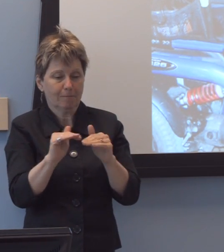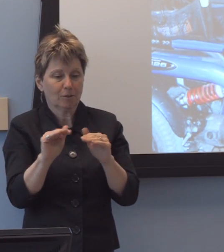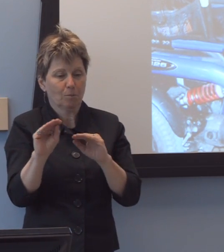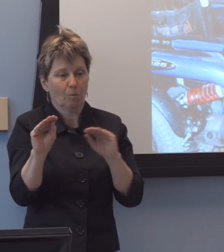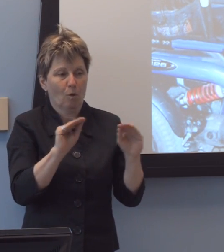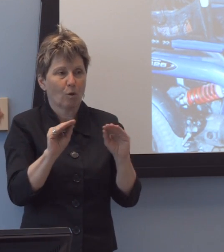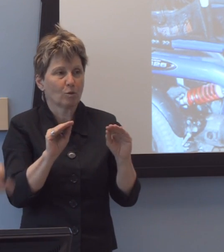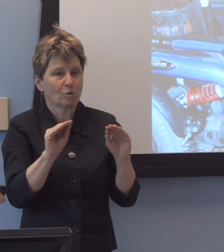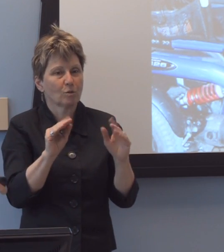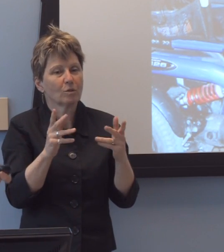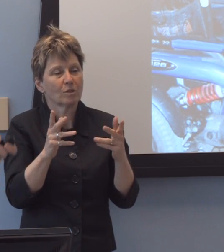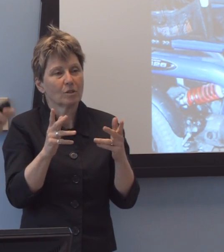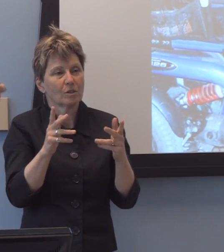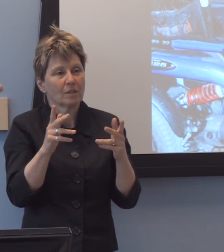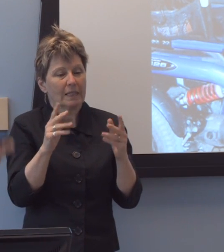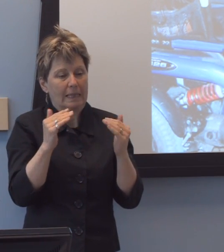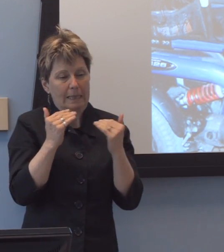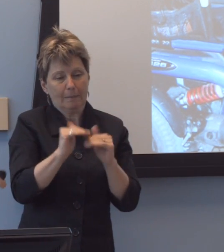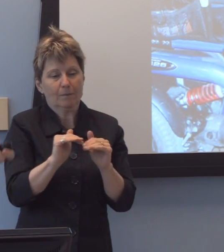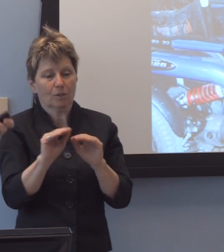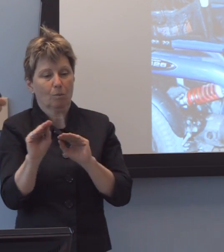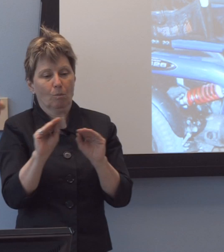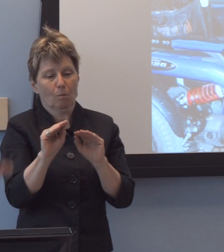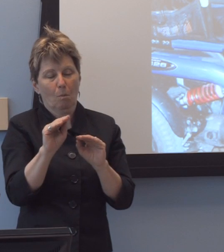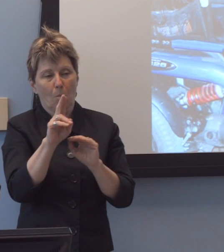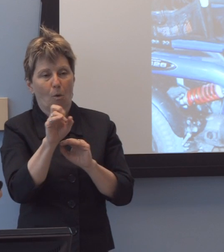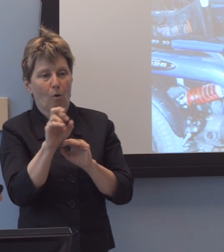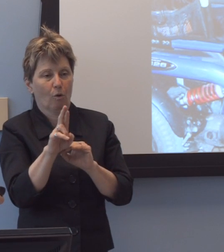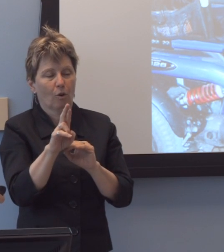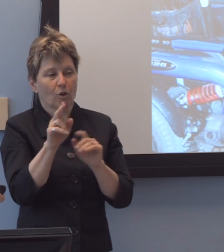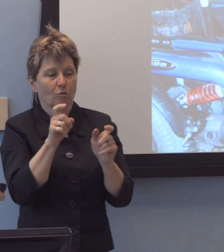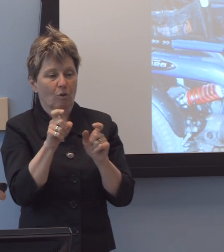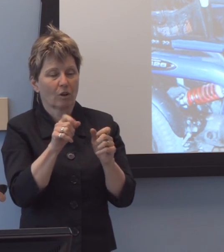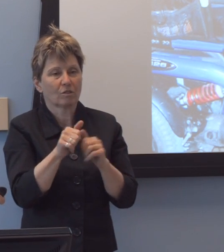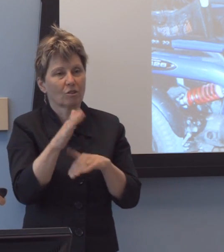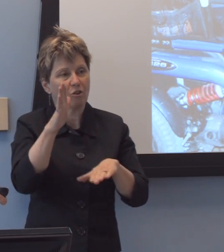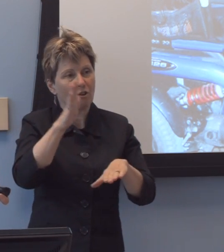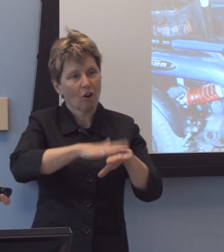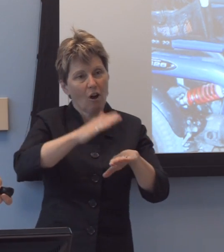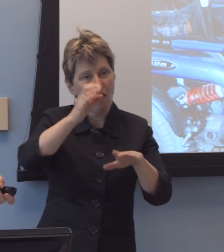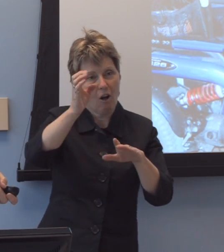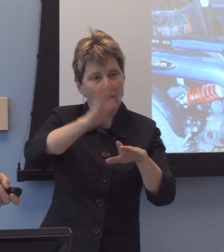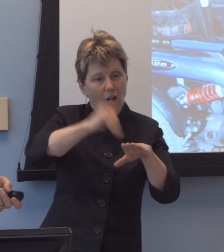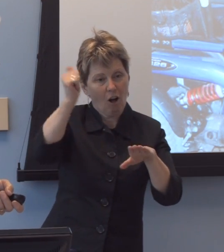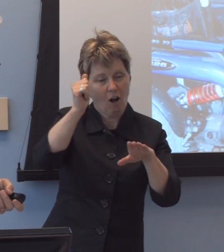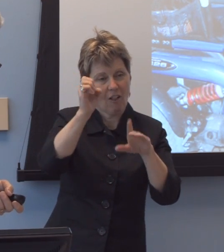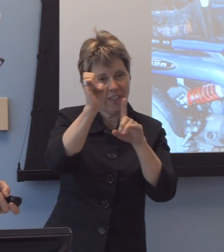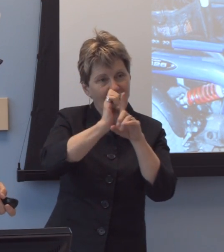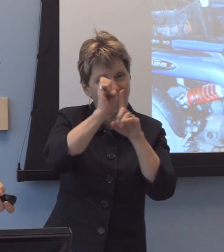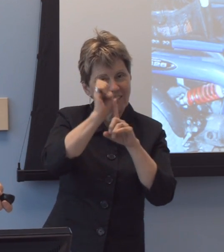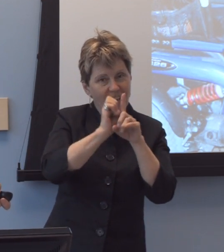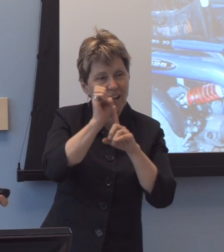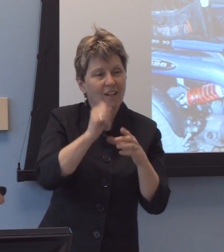uh, to call the elevator, direct it to a floor, to operate the call, um-uh-uh, the-the-the emergency phone